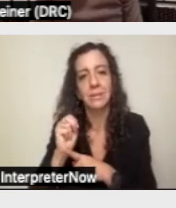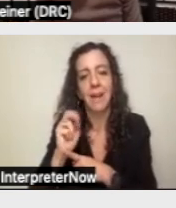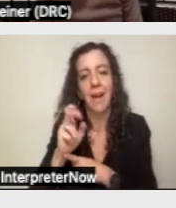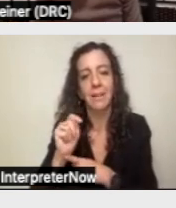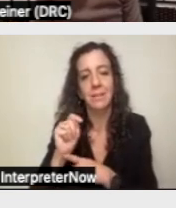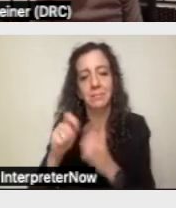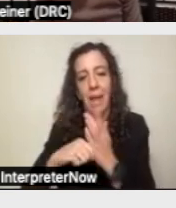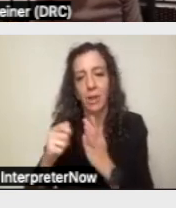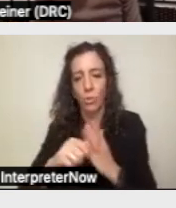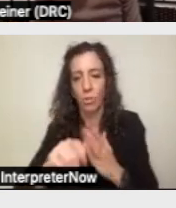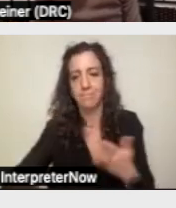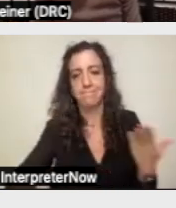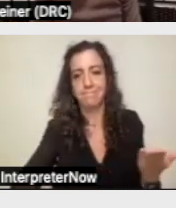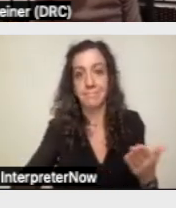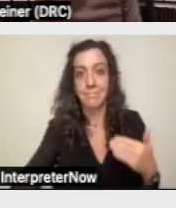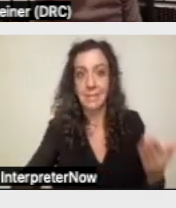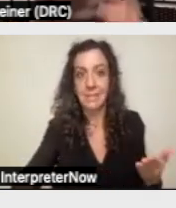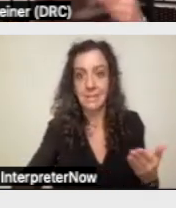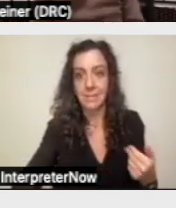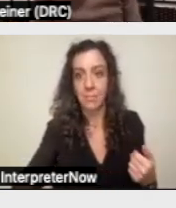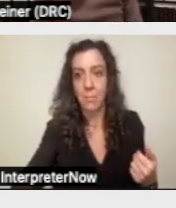Next slide. And resources.